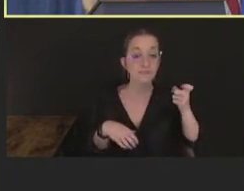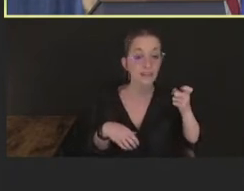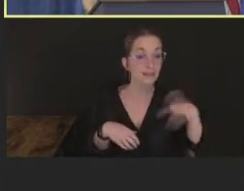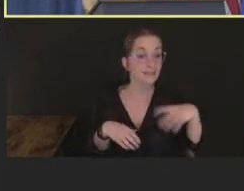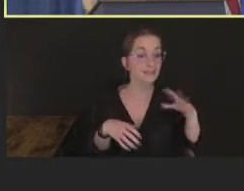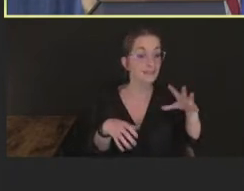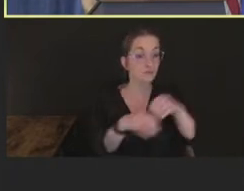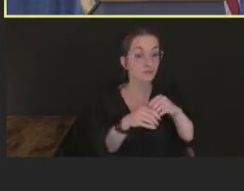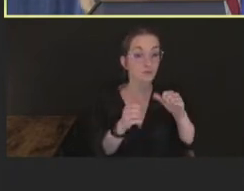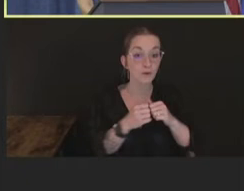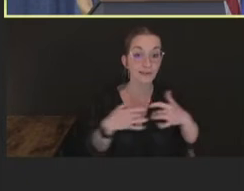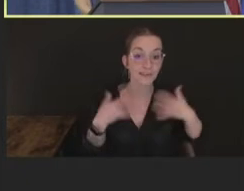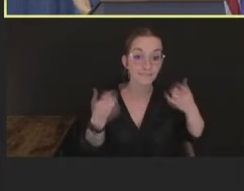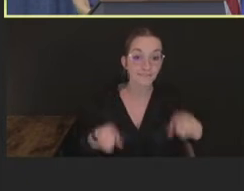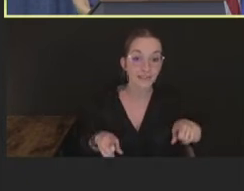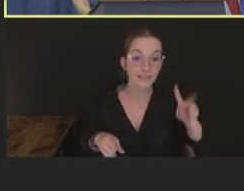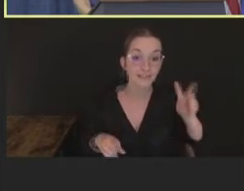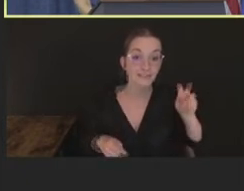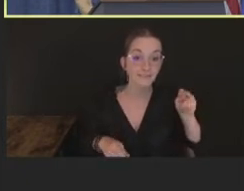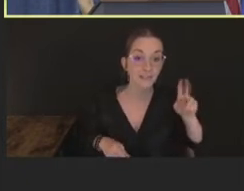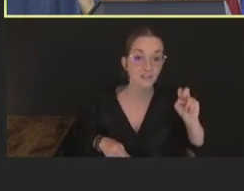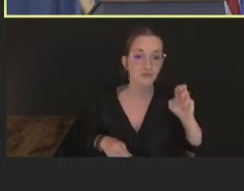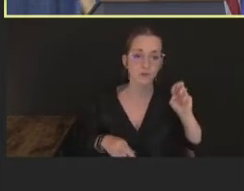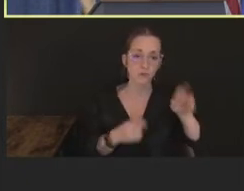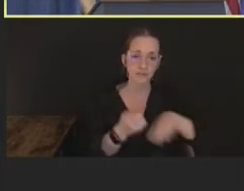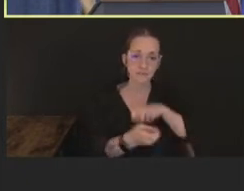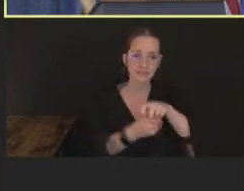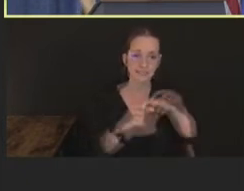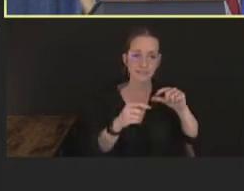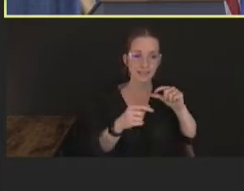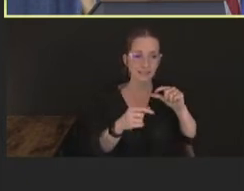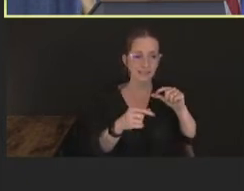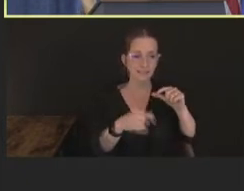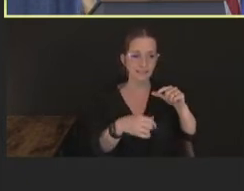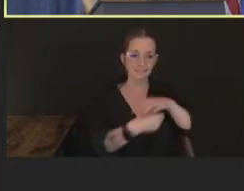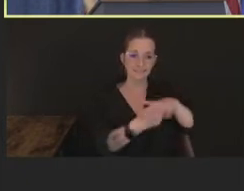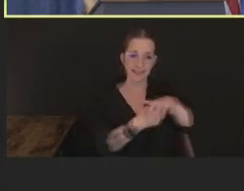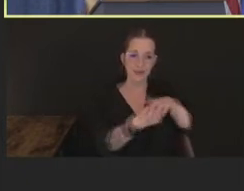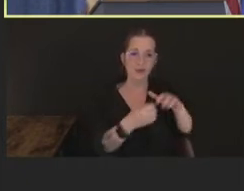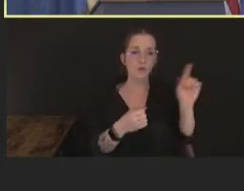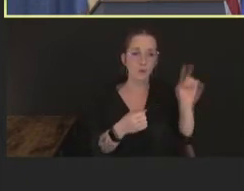venues, or in a defined geographic area where monkeypox transmission is occurring. Again,